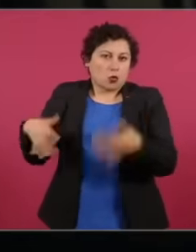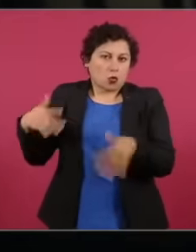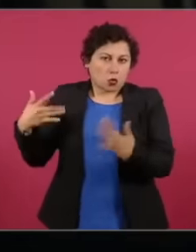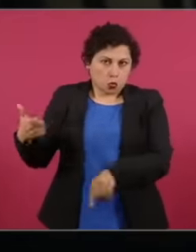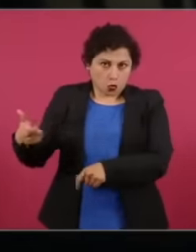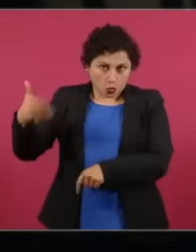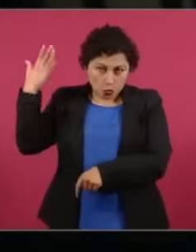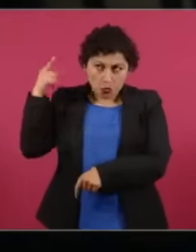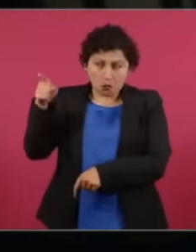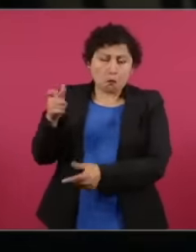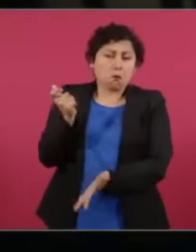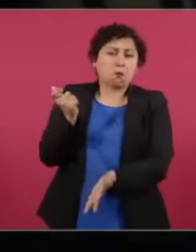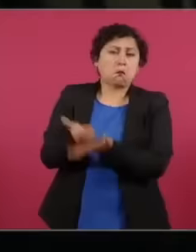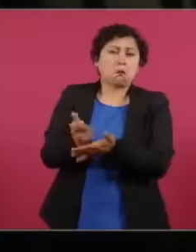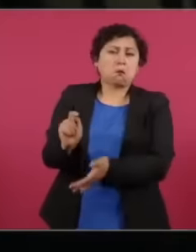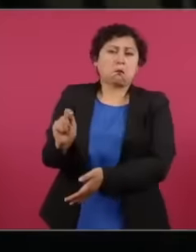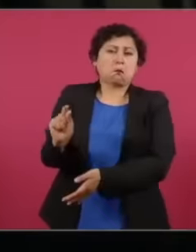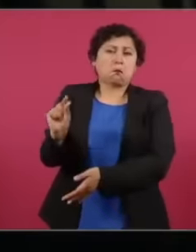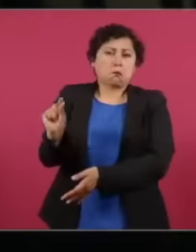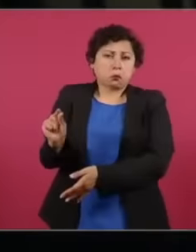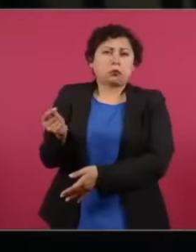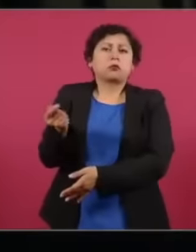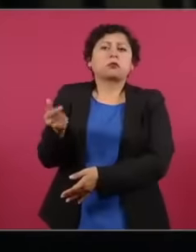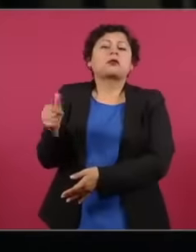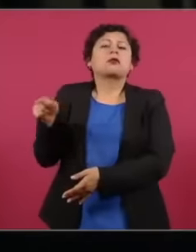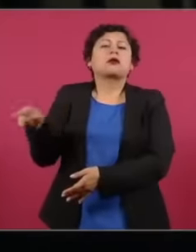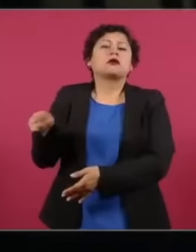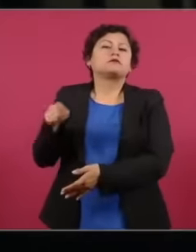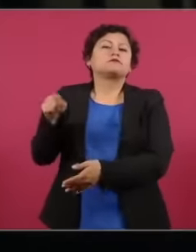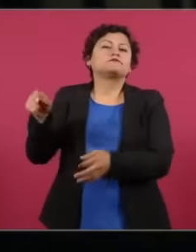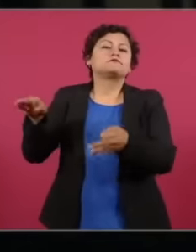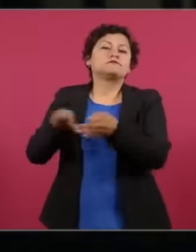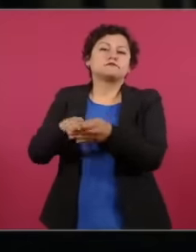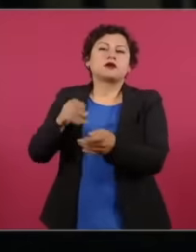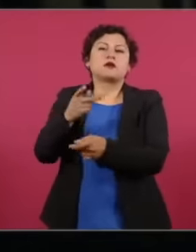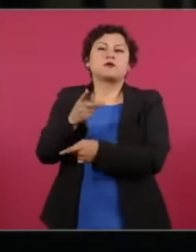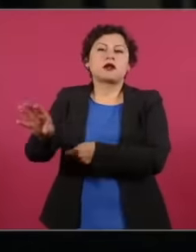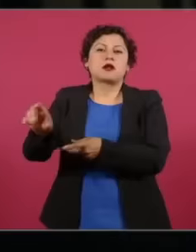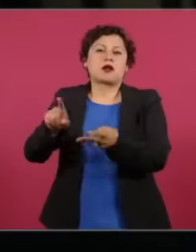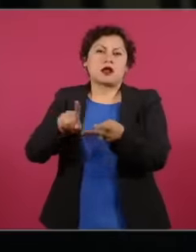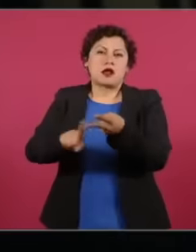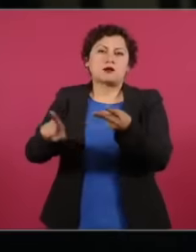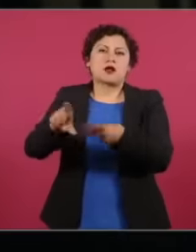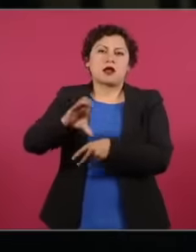there in the area of at least in Cancun, Playa del Carmen, Puerto Morelos and Tulum, for example,